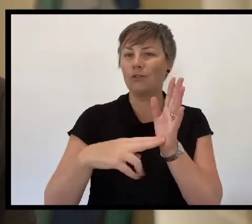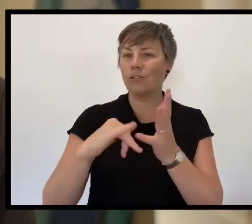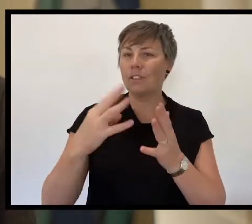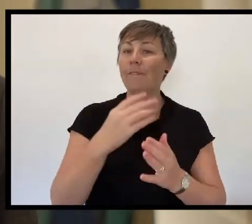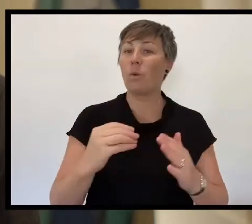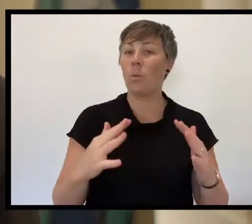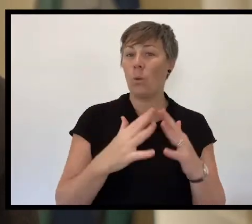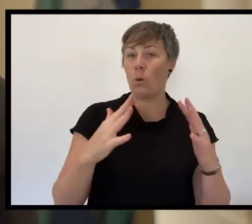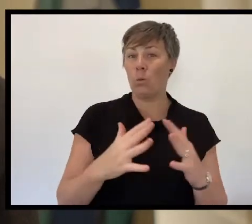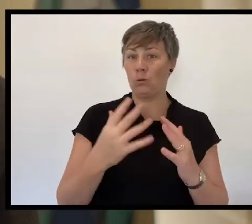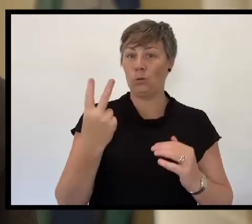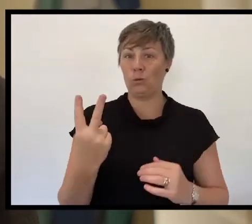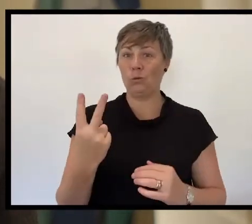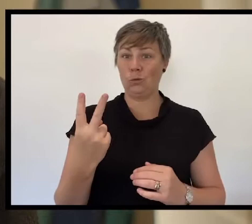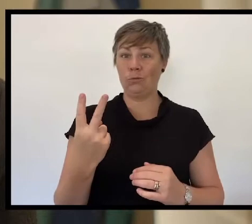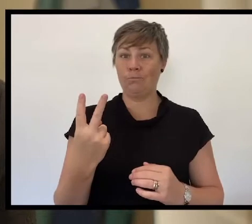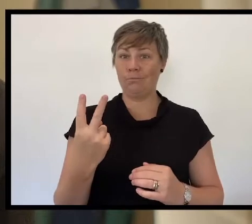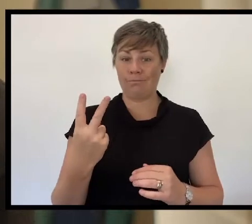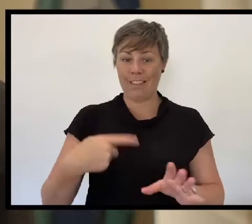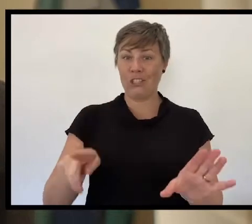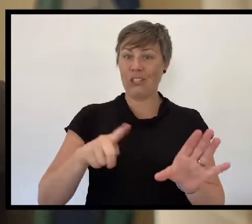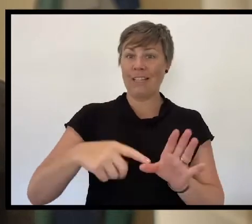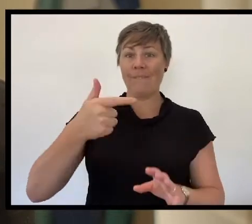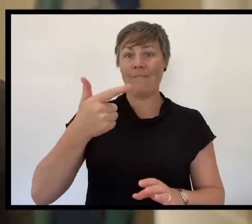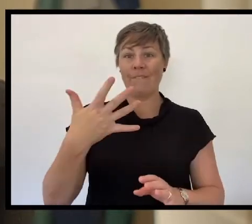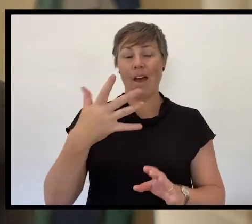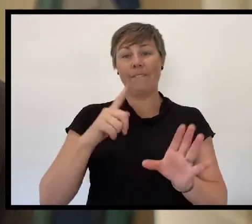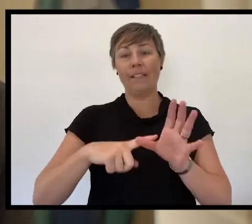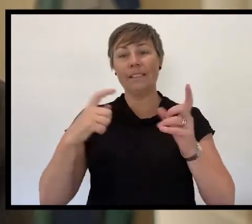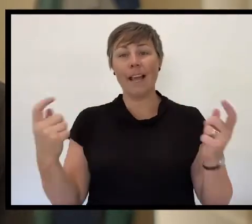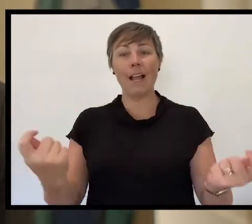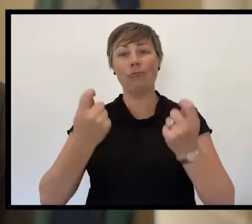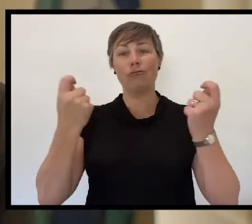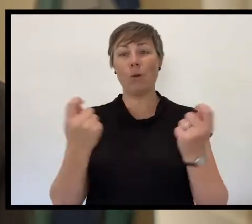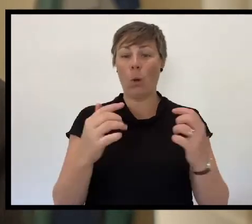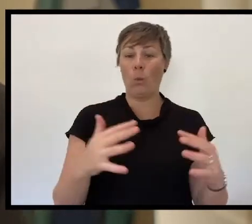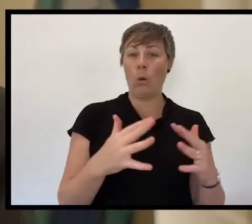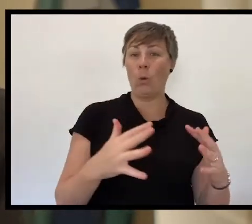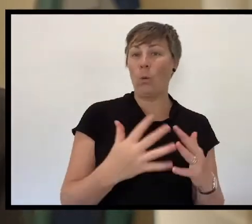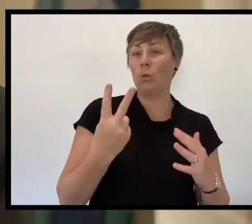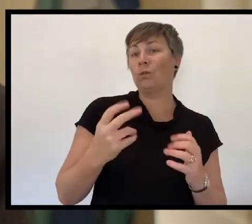in this the 75th anniversary year marking the end of that war in Europe and then in the Pacific.